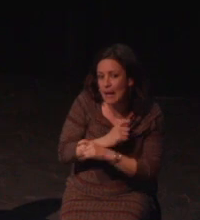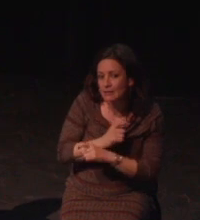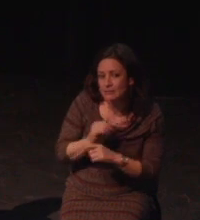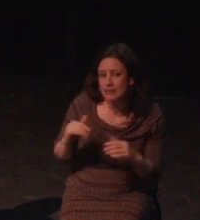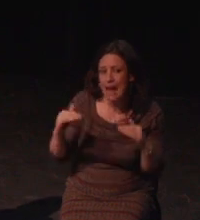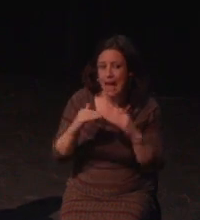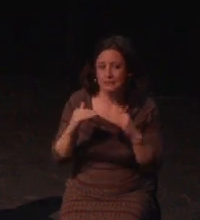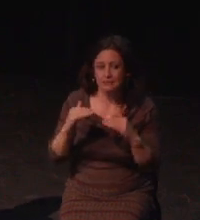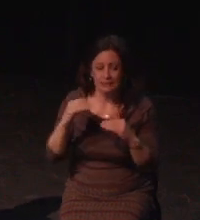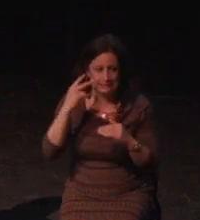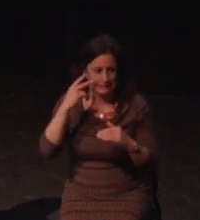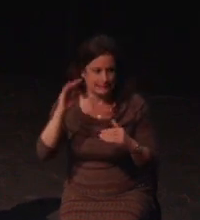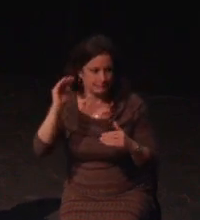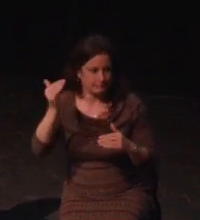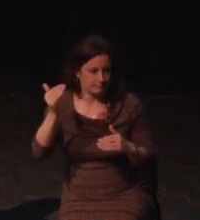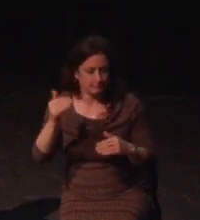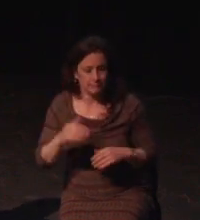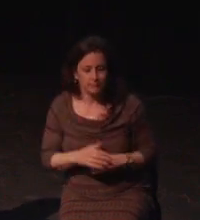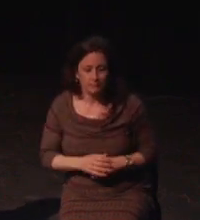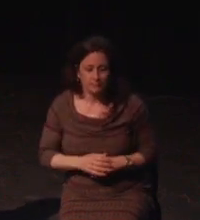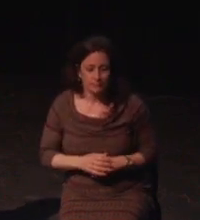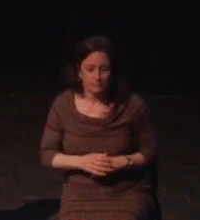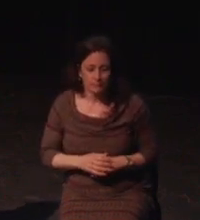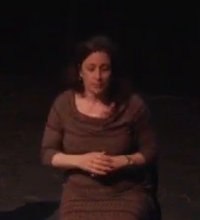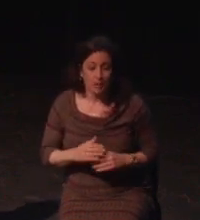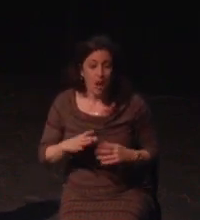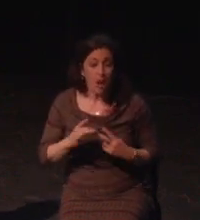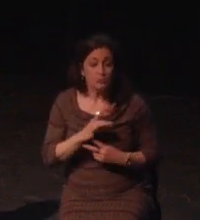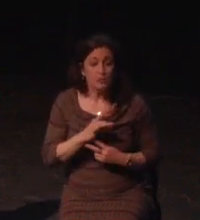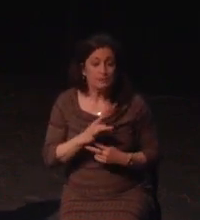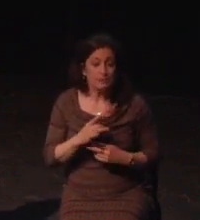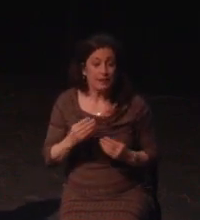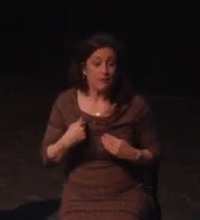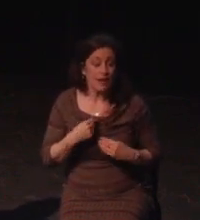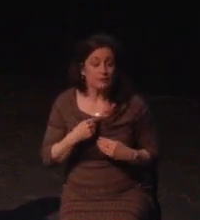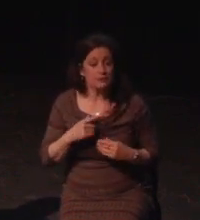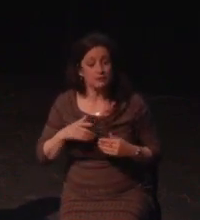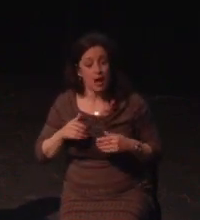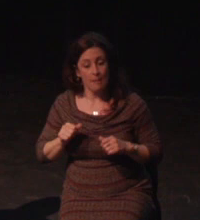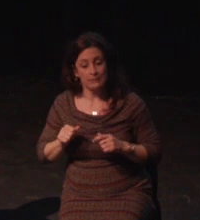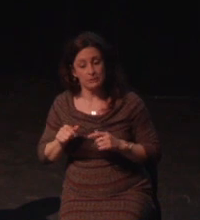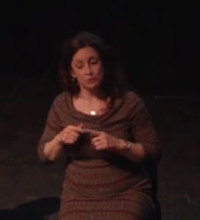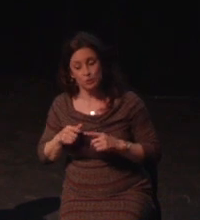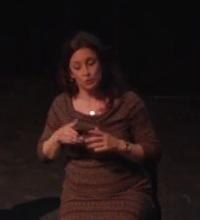matters and finding a way to break down the ways people see disability. When we can play the same games as the rest of the community,